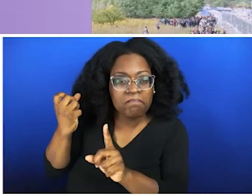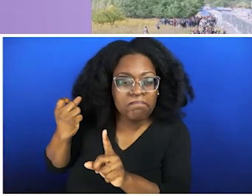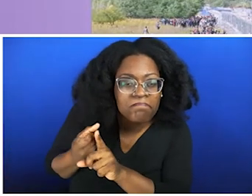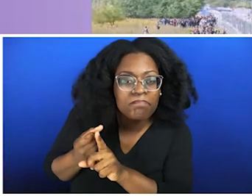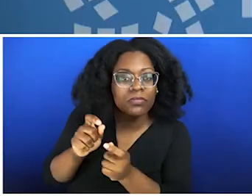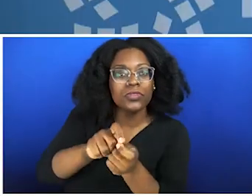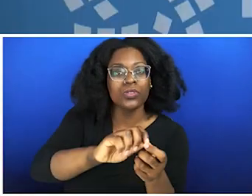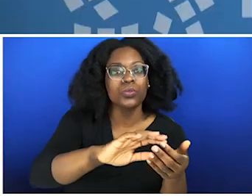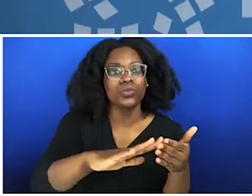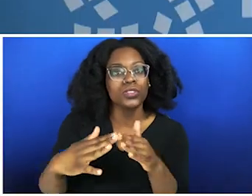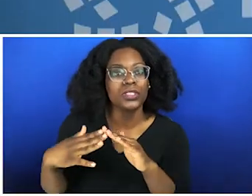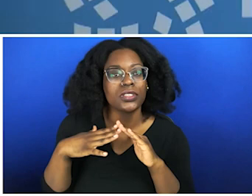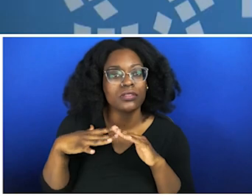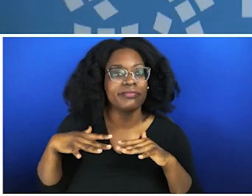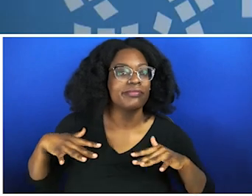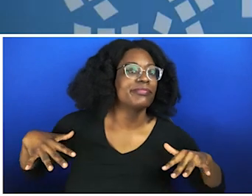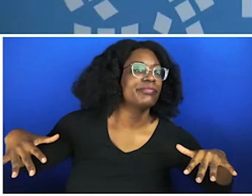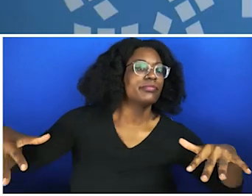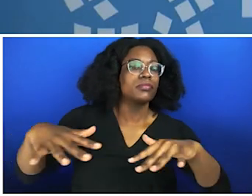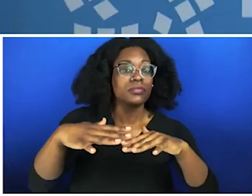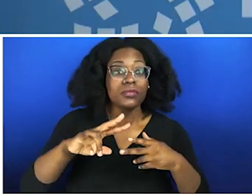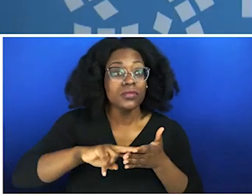that means all the children that they will ever bring to this planet will have that trauma,